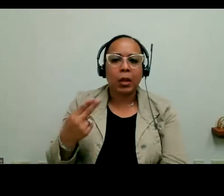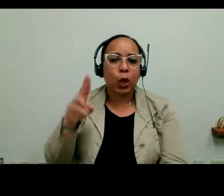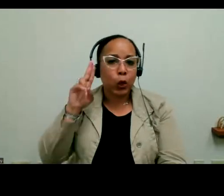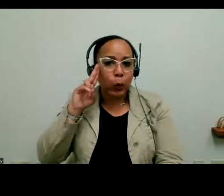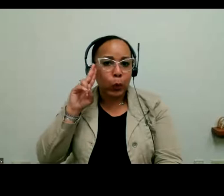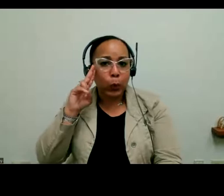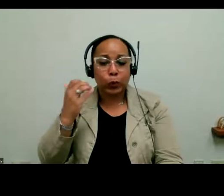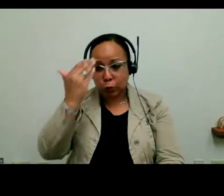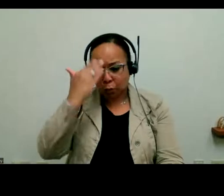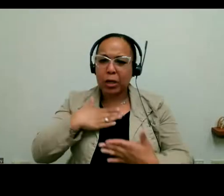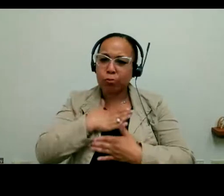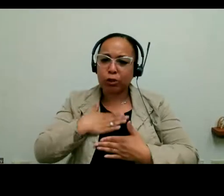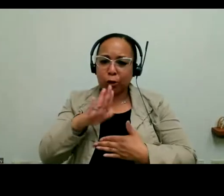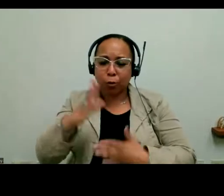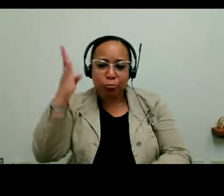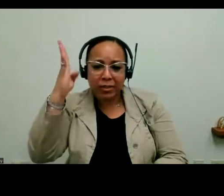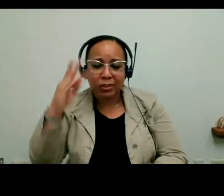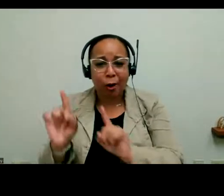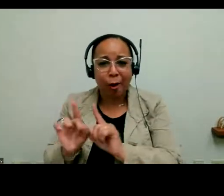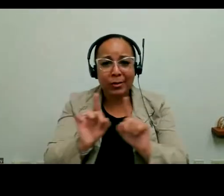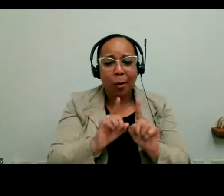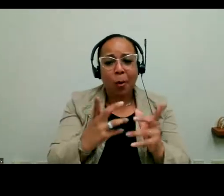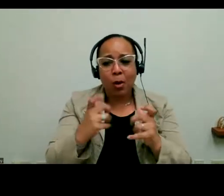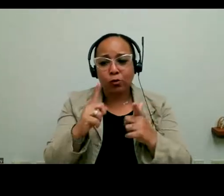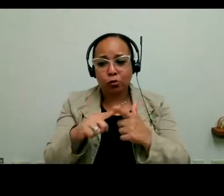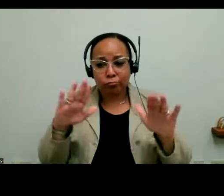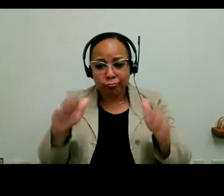presentation and also wants to reintroduce MOPD to the Chicagoland